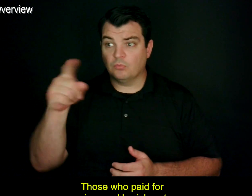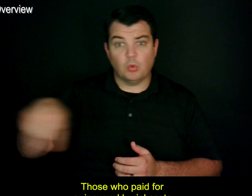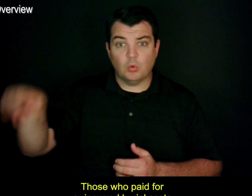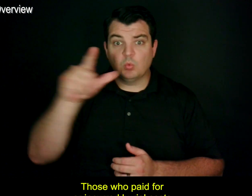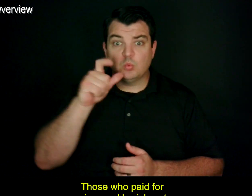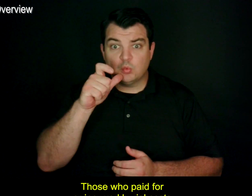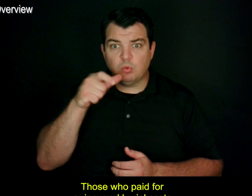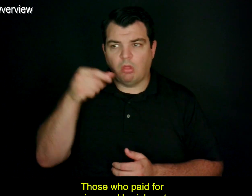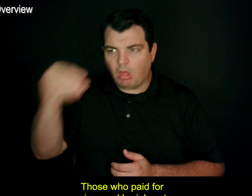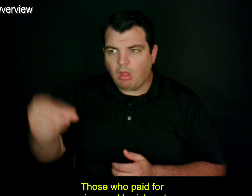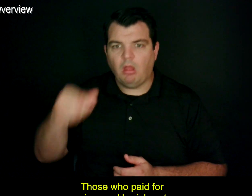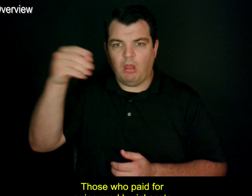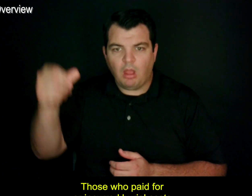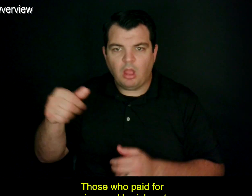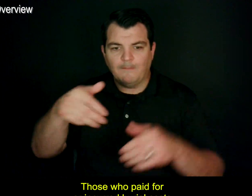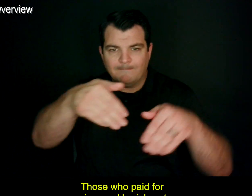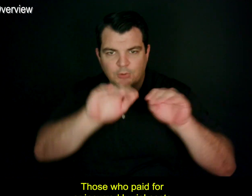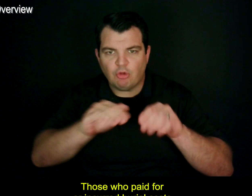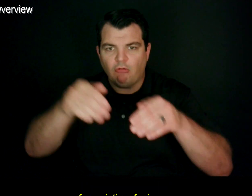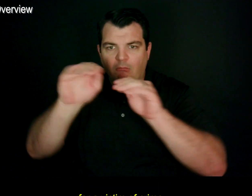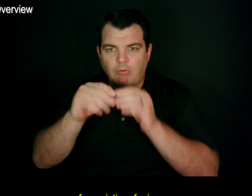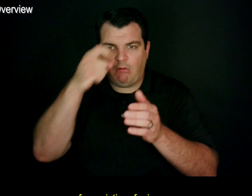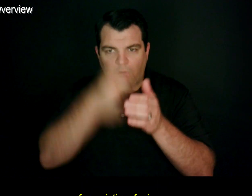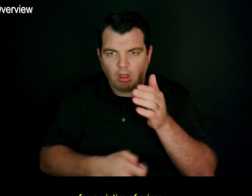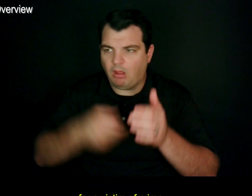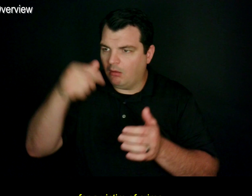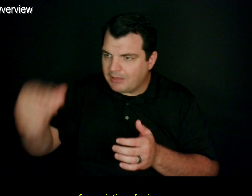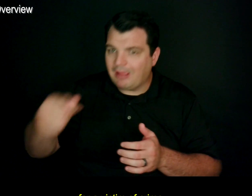Those who paid for or incurred burial costs for a victim of crime.